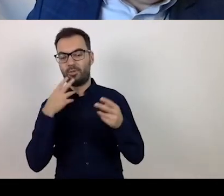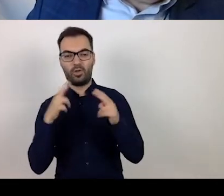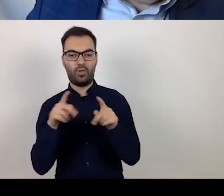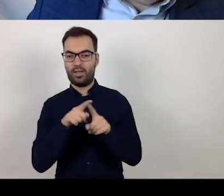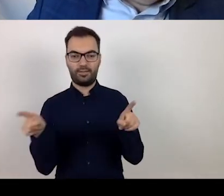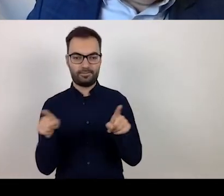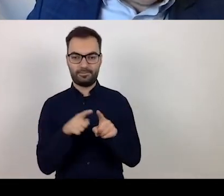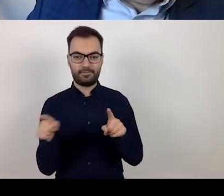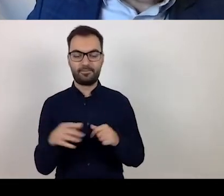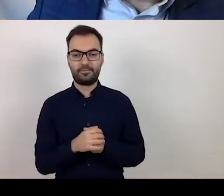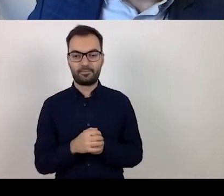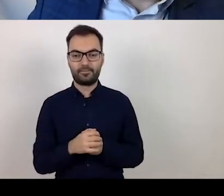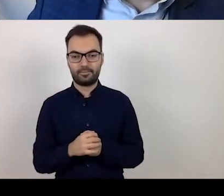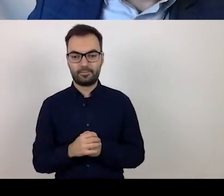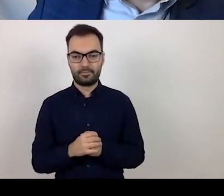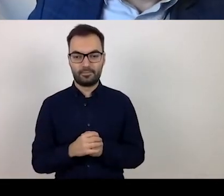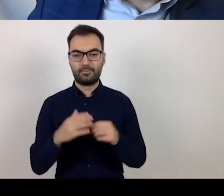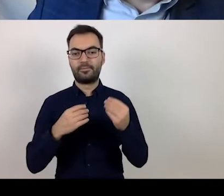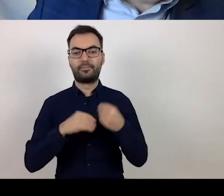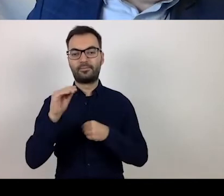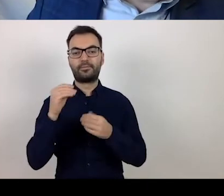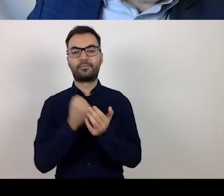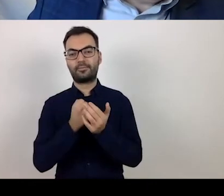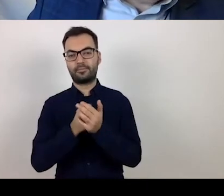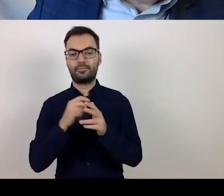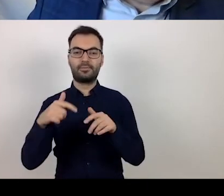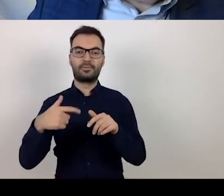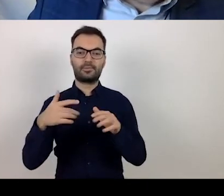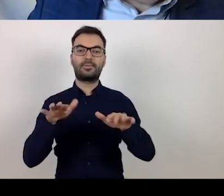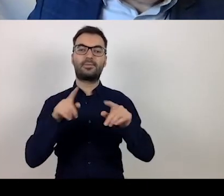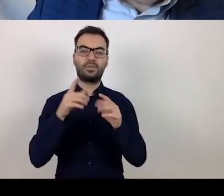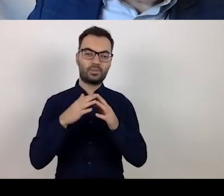And most of these aspects are currently dealt with